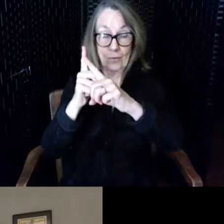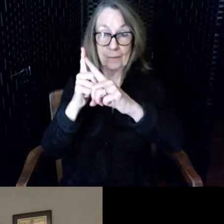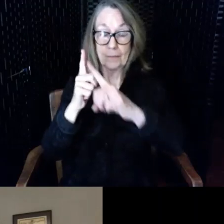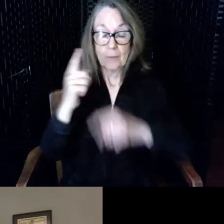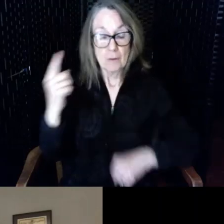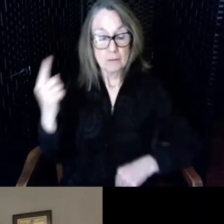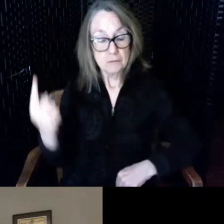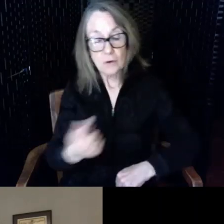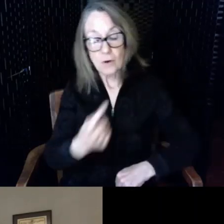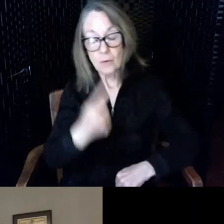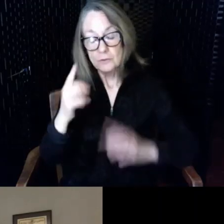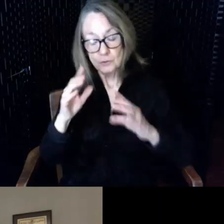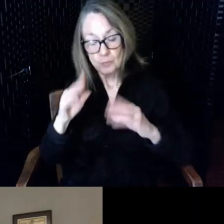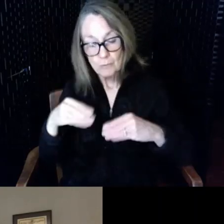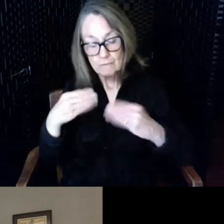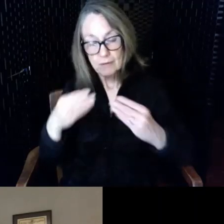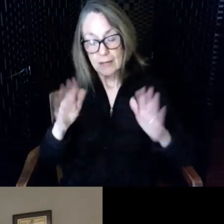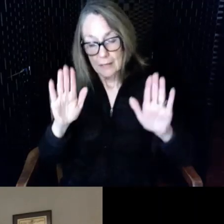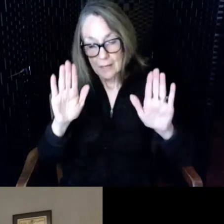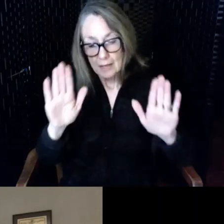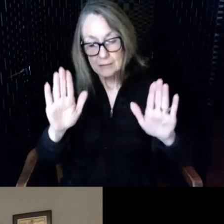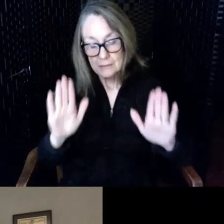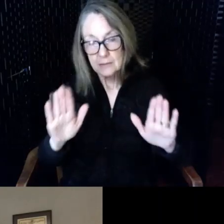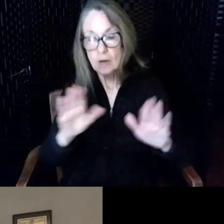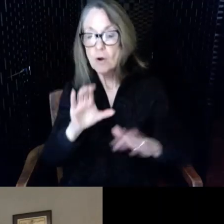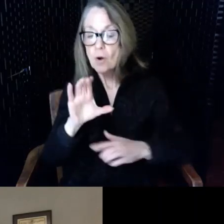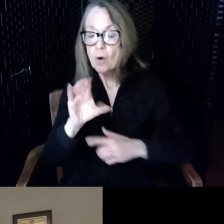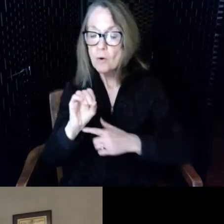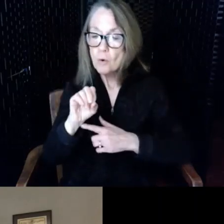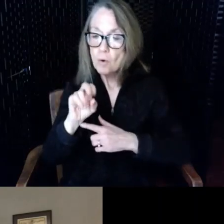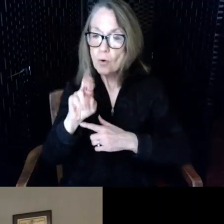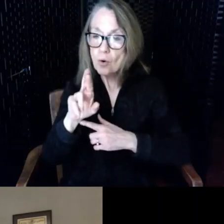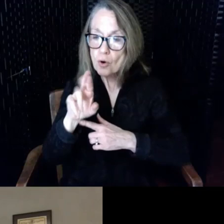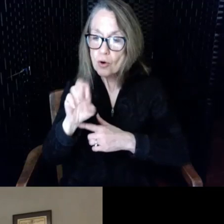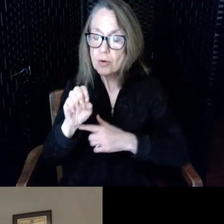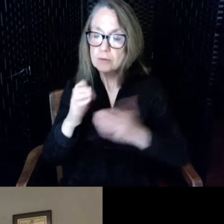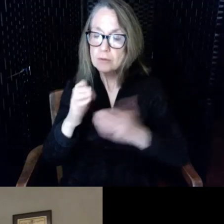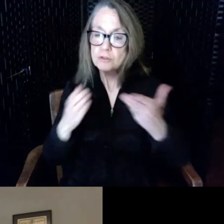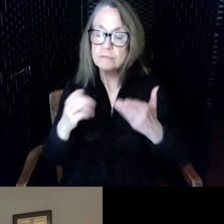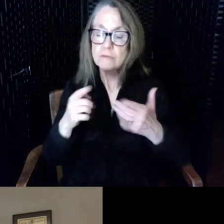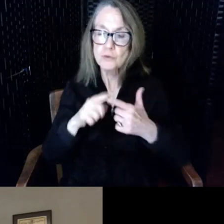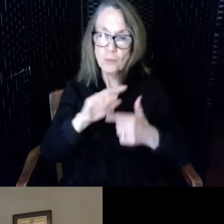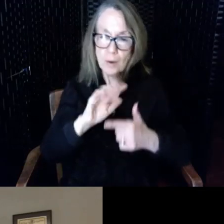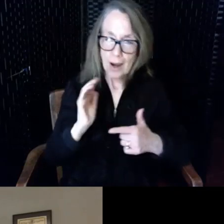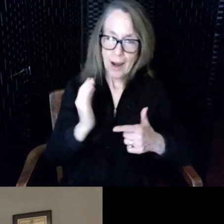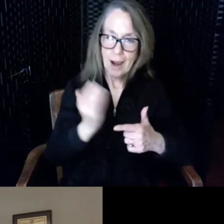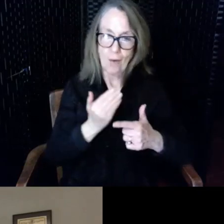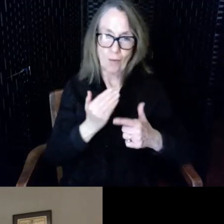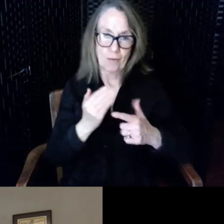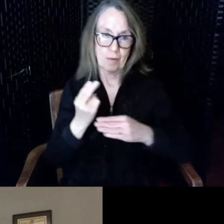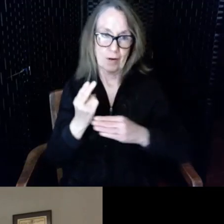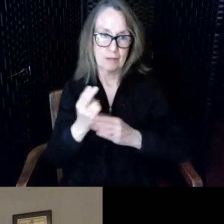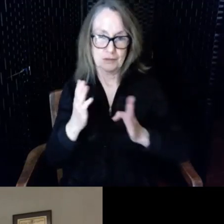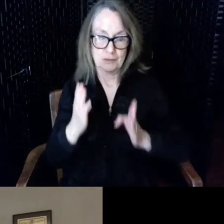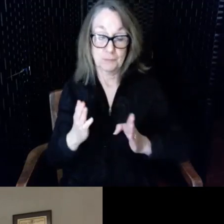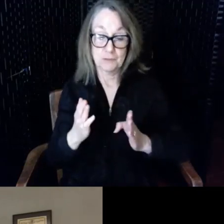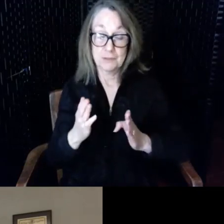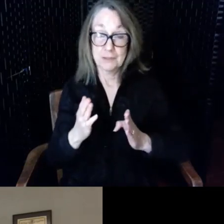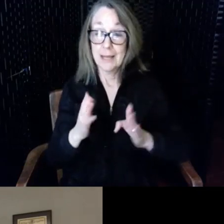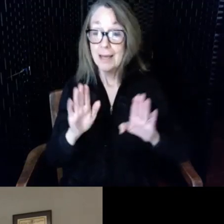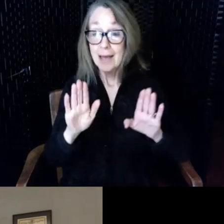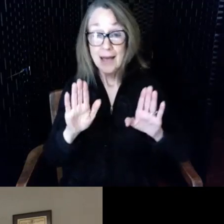excellent core services to our patrons excellent core library services in a